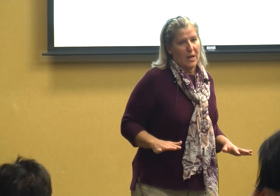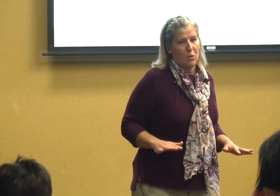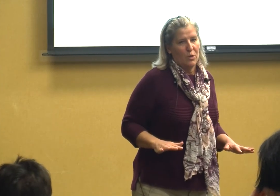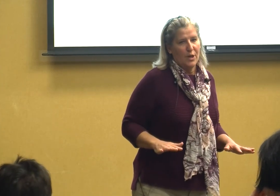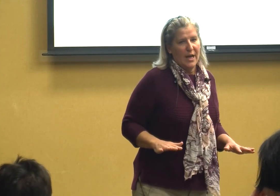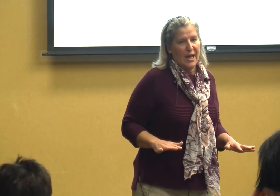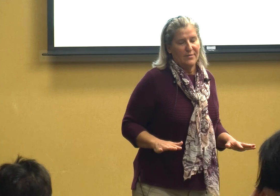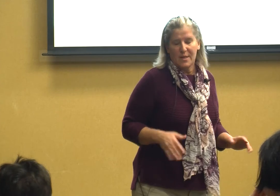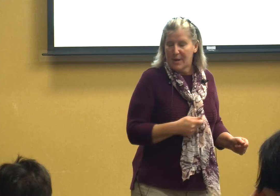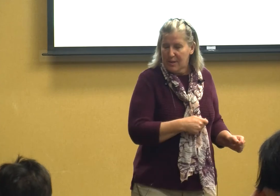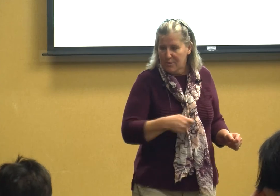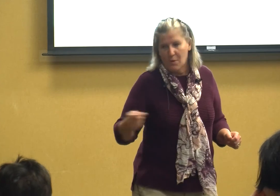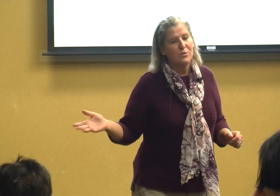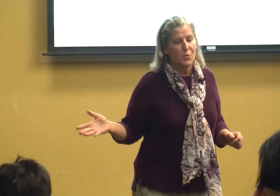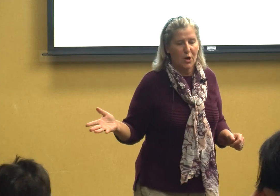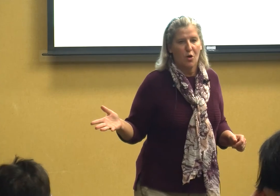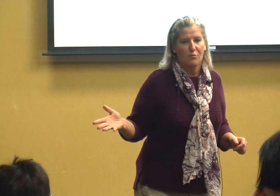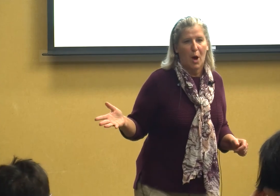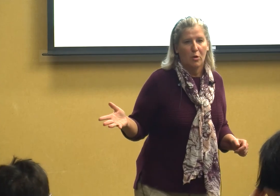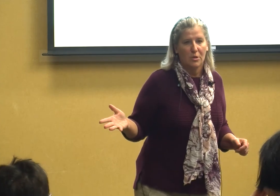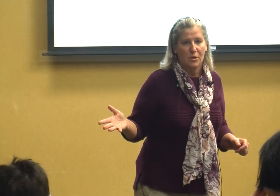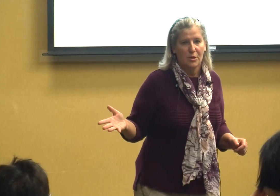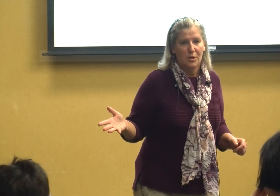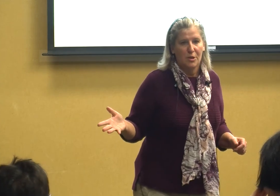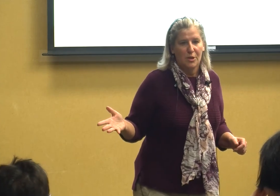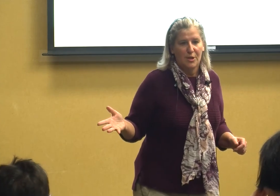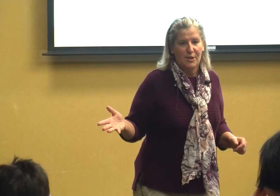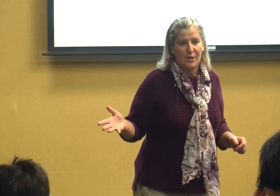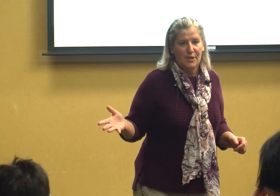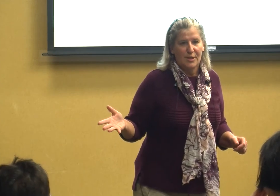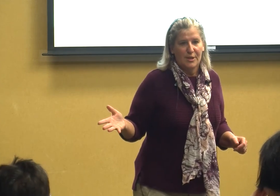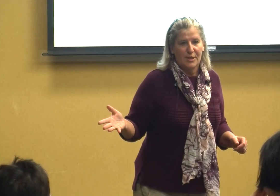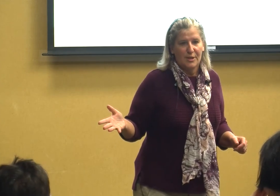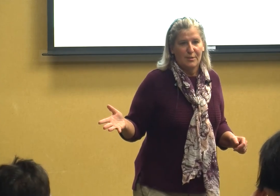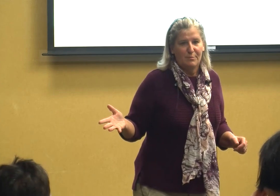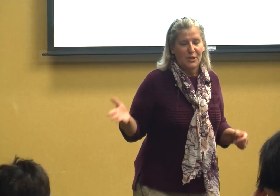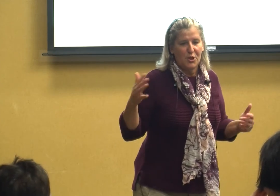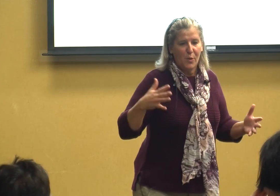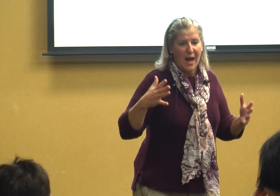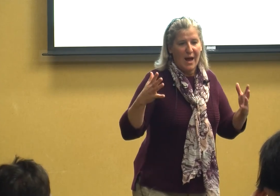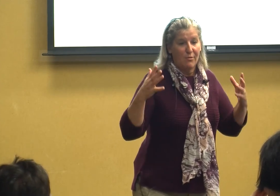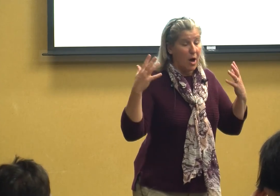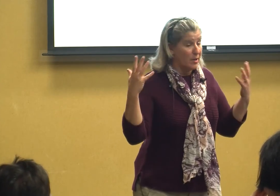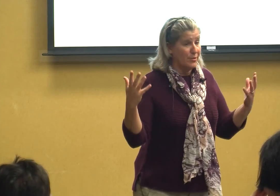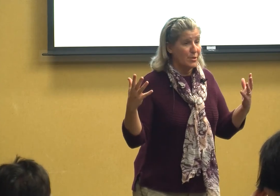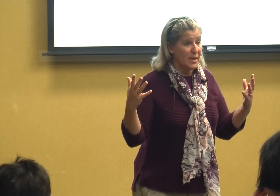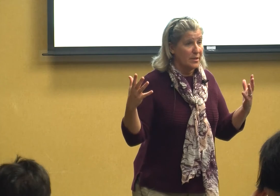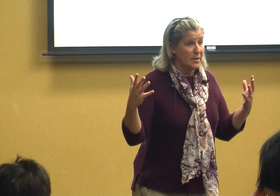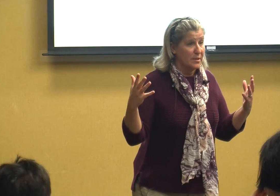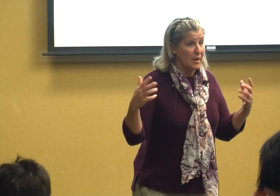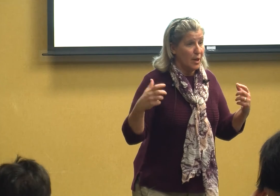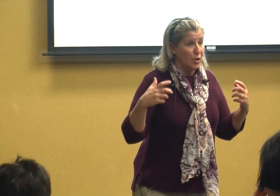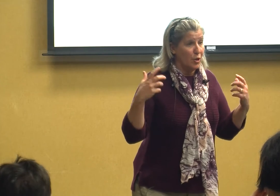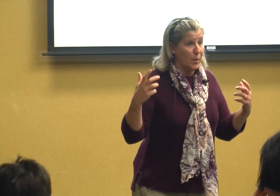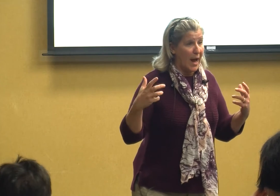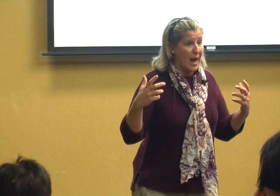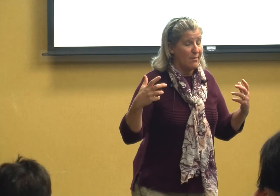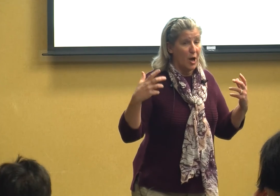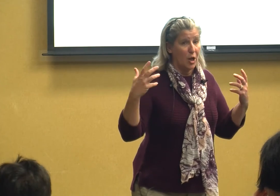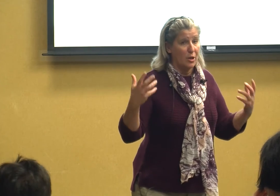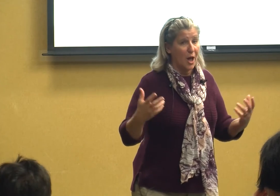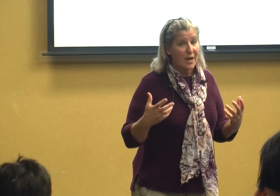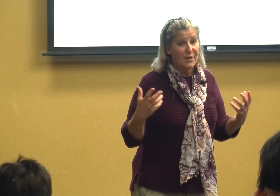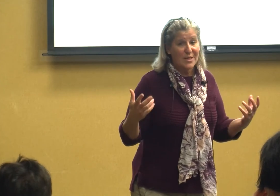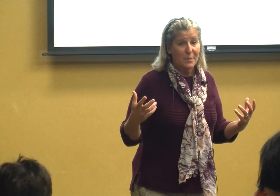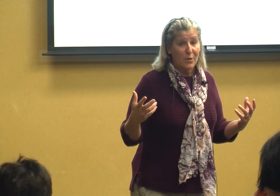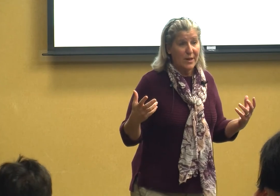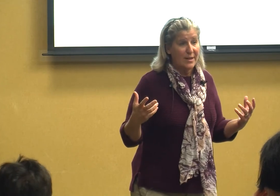if somebody throws you a curve ball but you have all of your senses you have a lot of experience